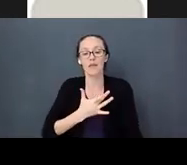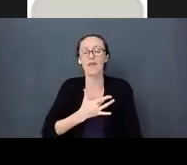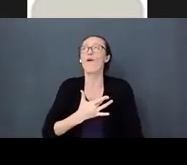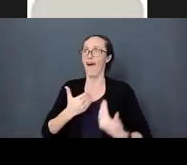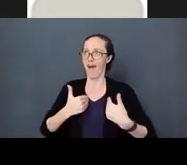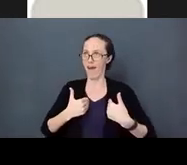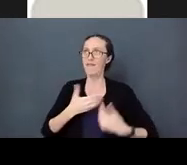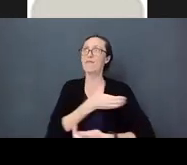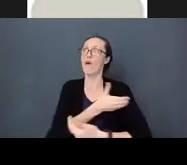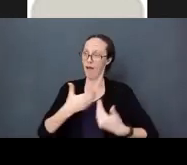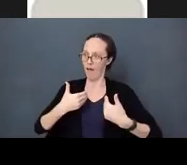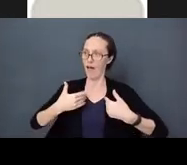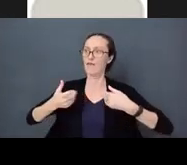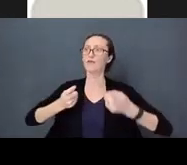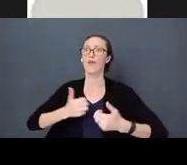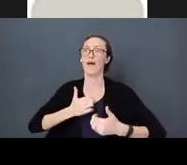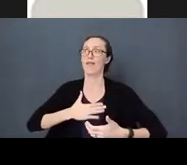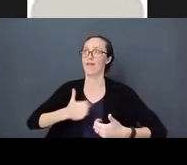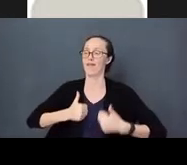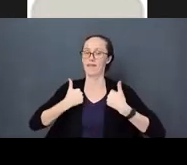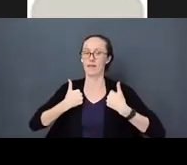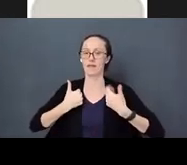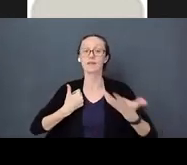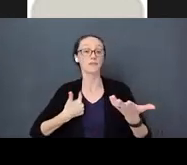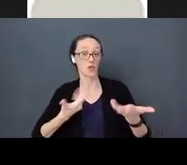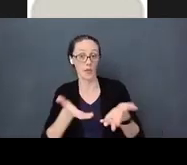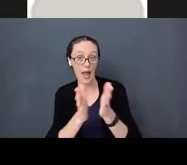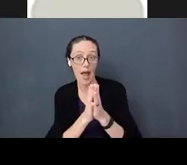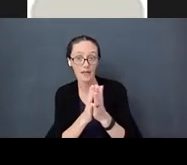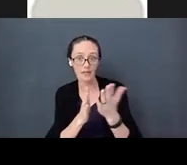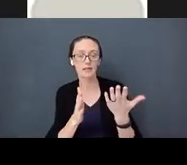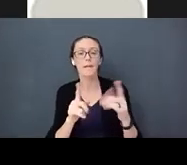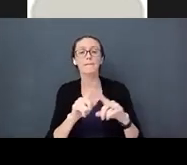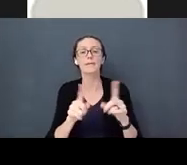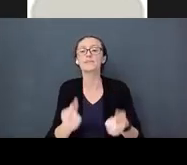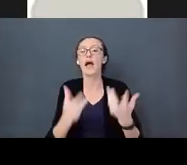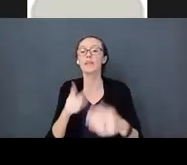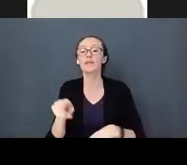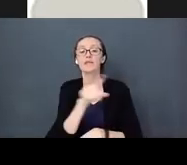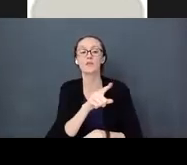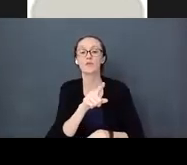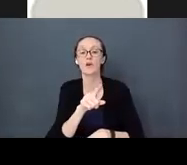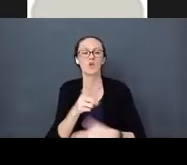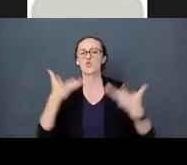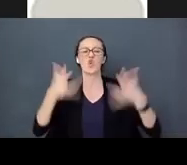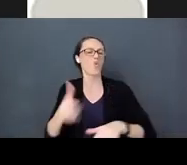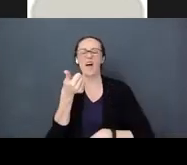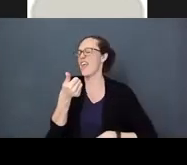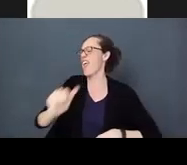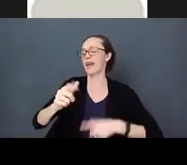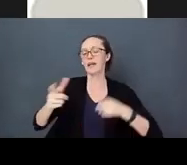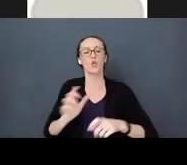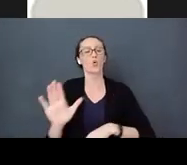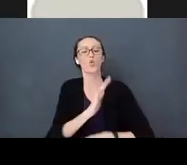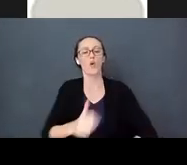If I could see you, I would ask you, “How many of you don’t like to have any control of lives. I